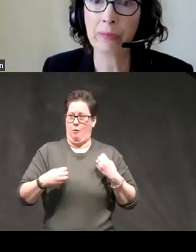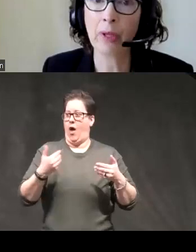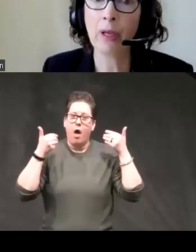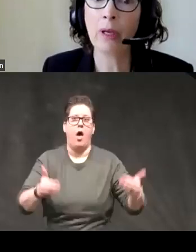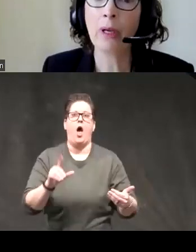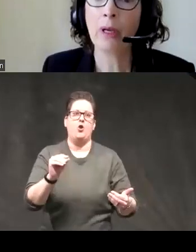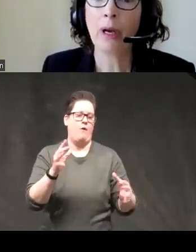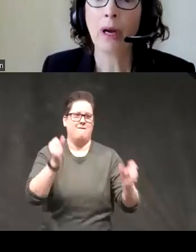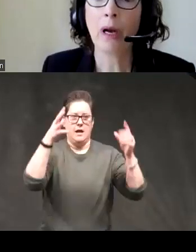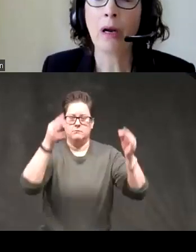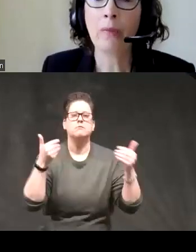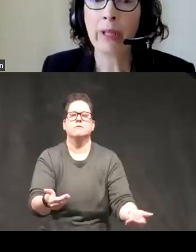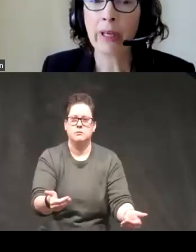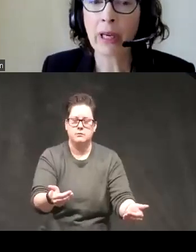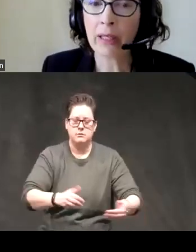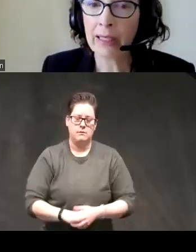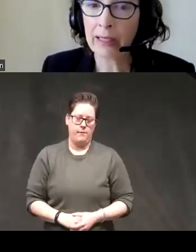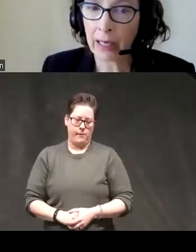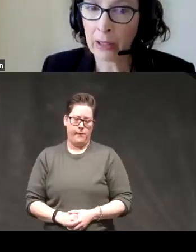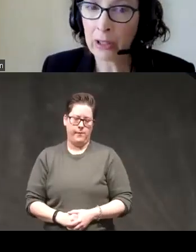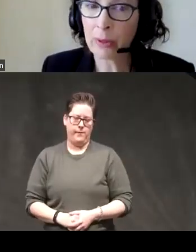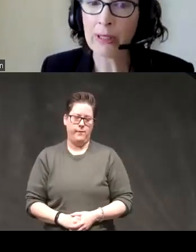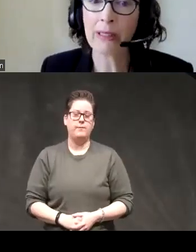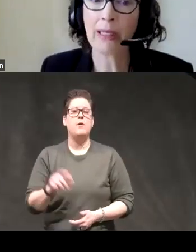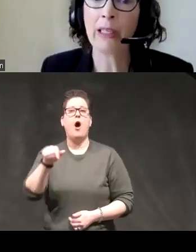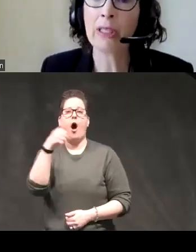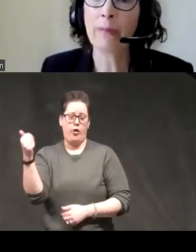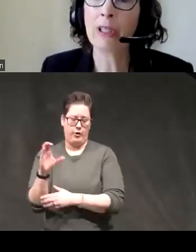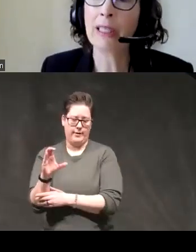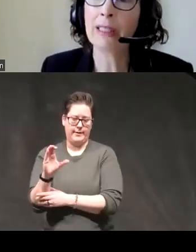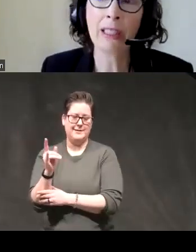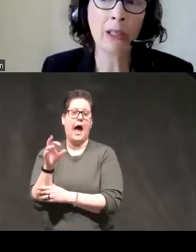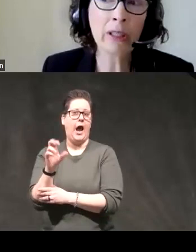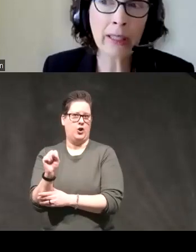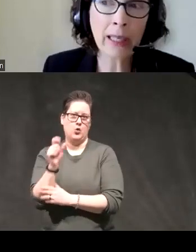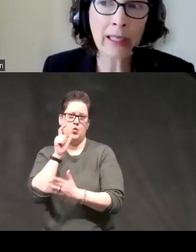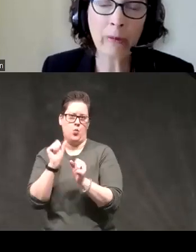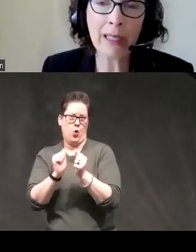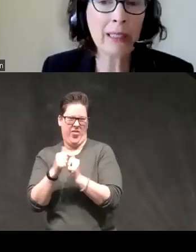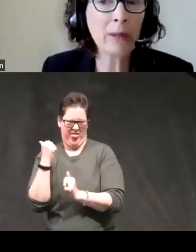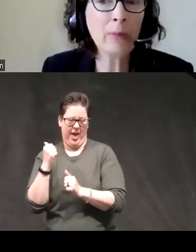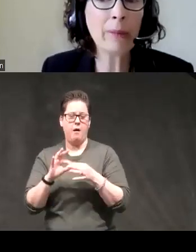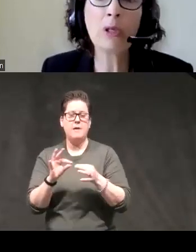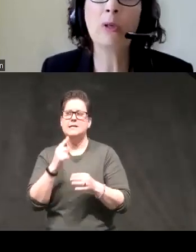their colleagues ciders Melissa ciders came along and said you know clinically we see people who